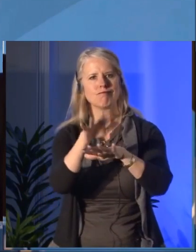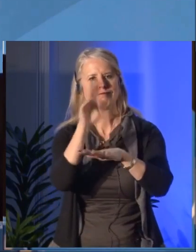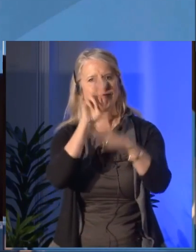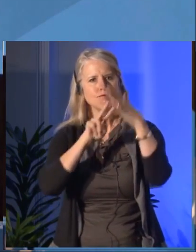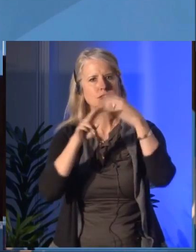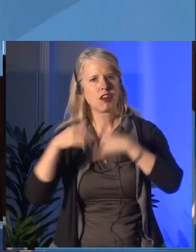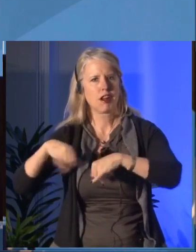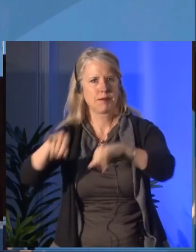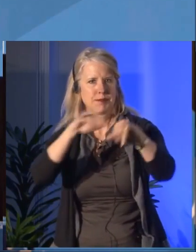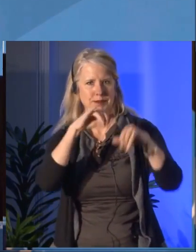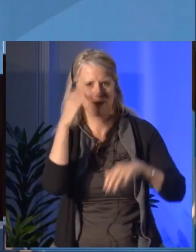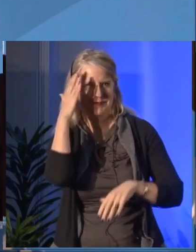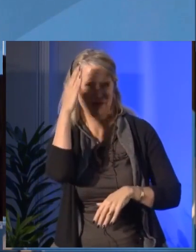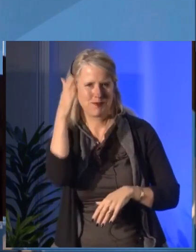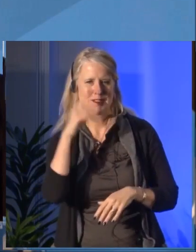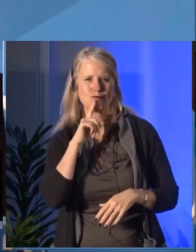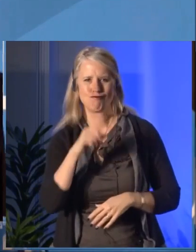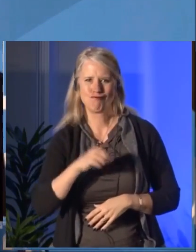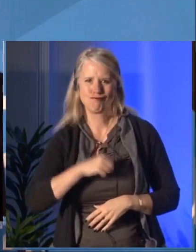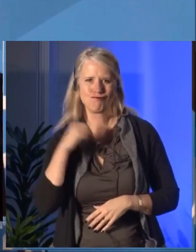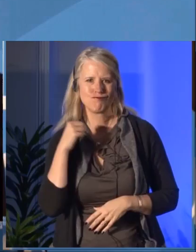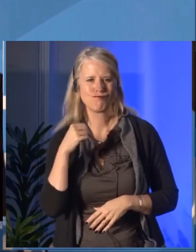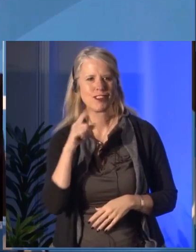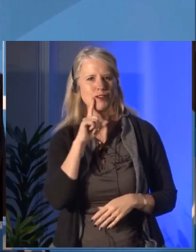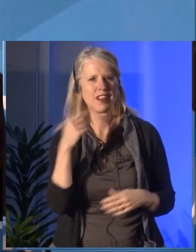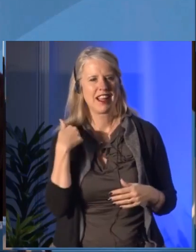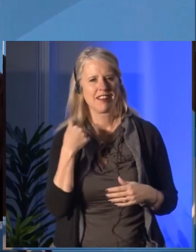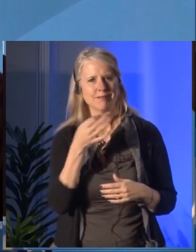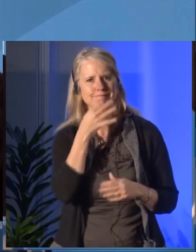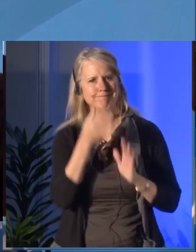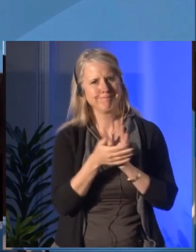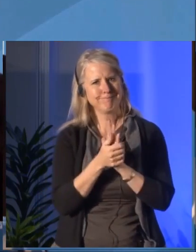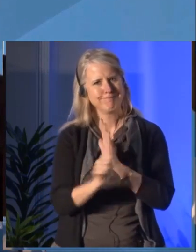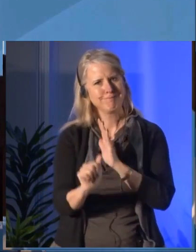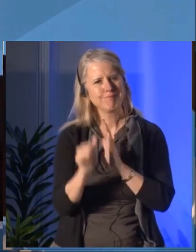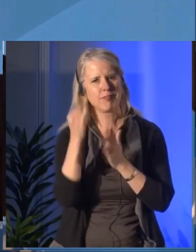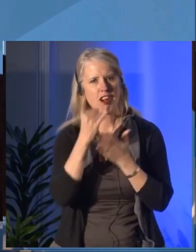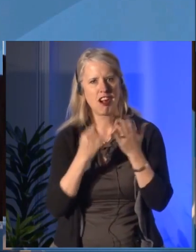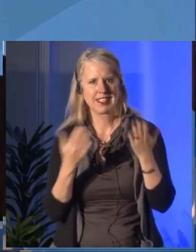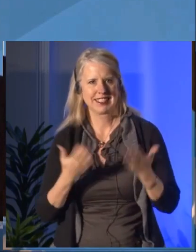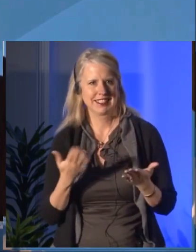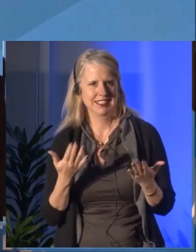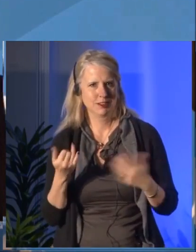to Dialogue project funded through the Canada Council's {Re}conciliation initiative.